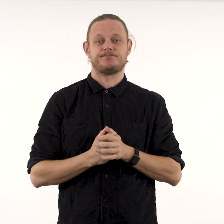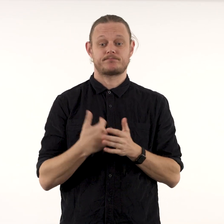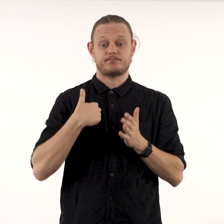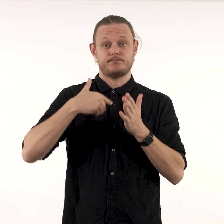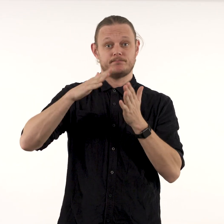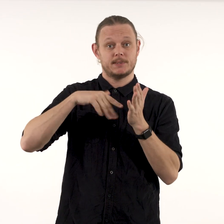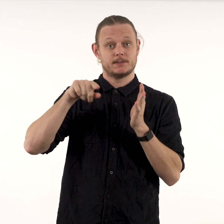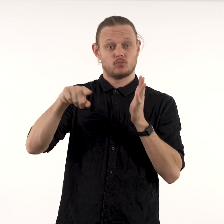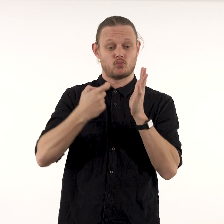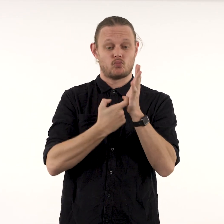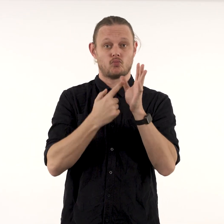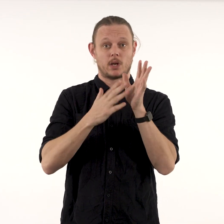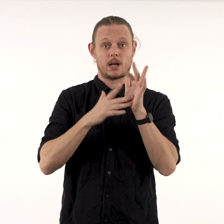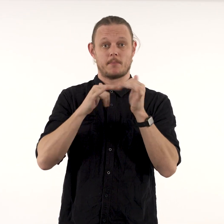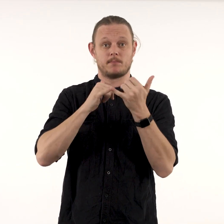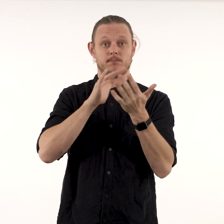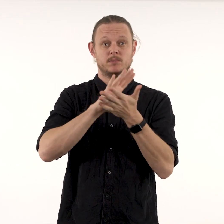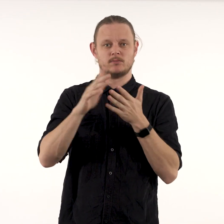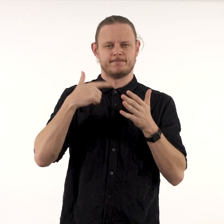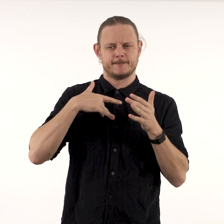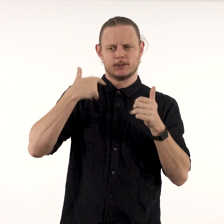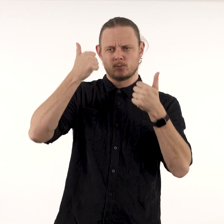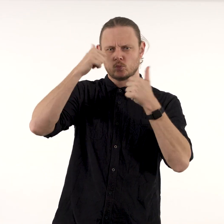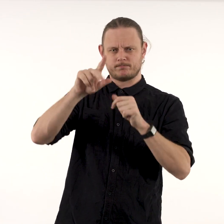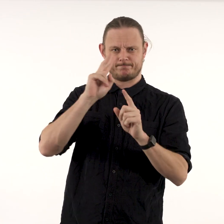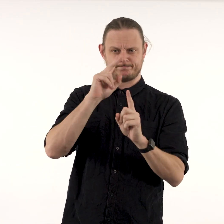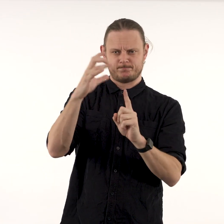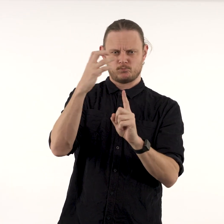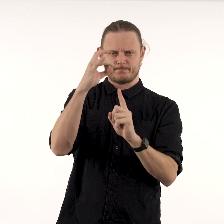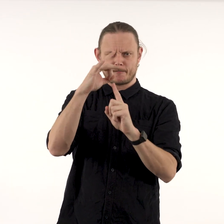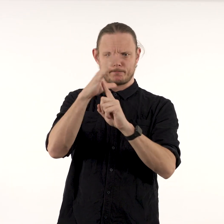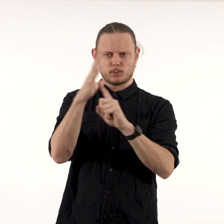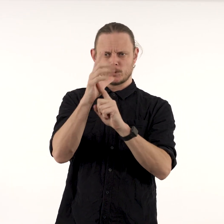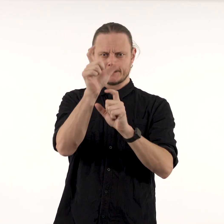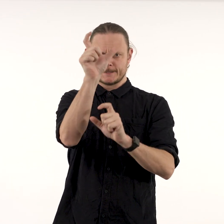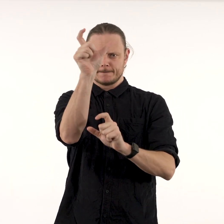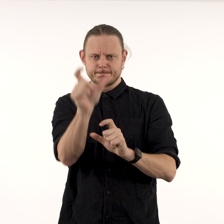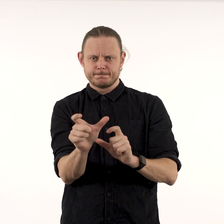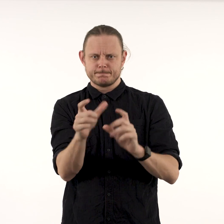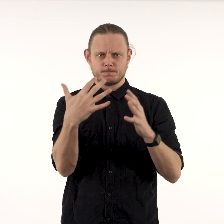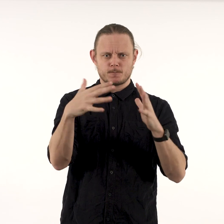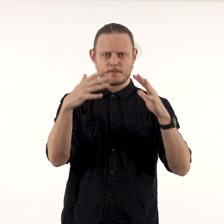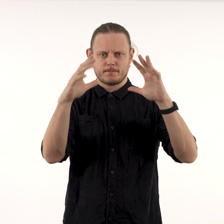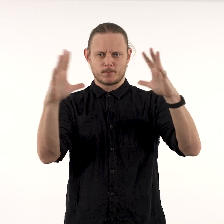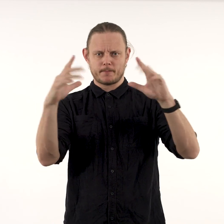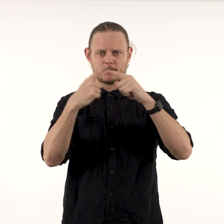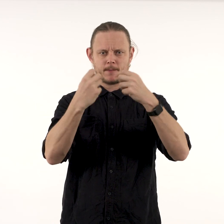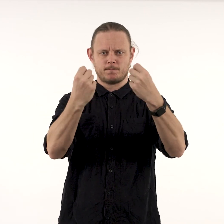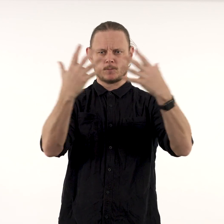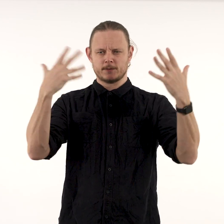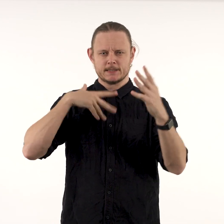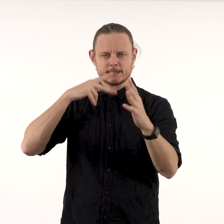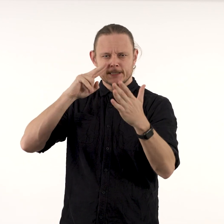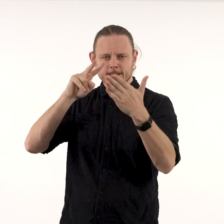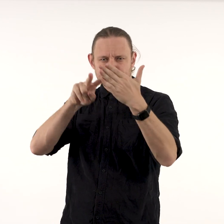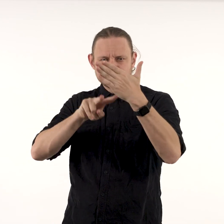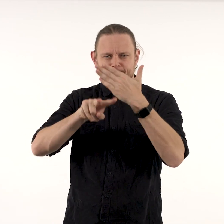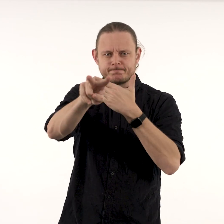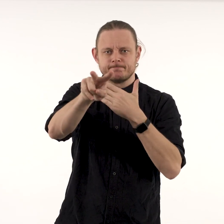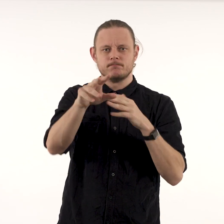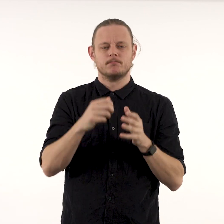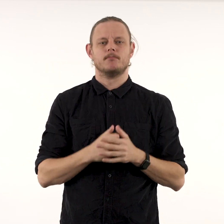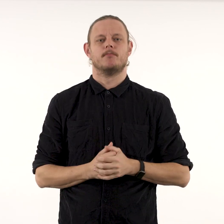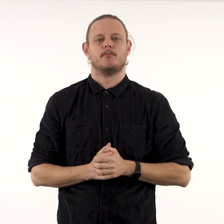'I have painted Ramesh as I know him: a bold figure, who also settles into profound processes of introspection.'